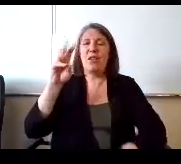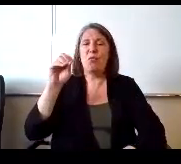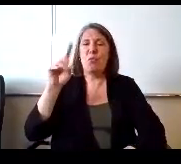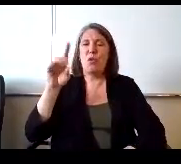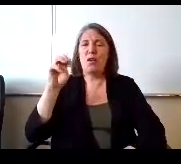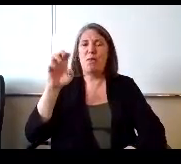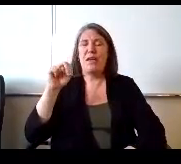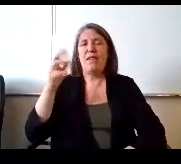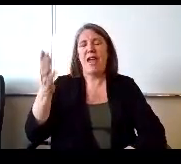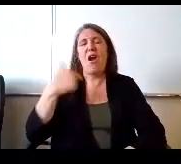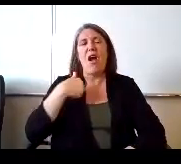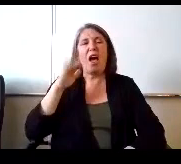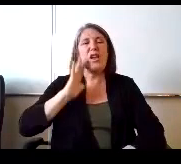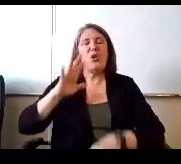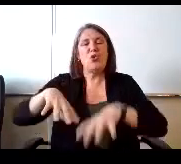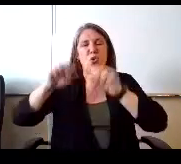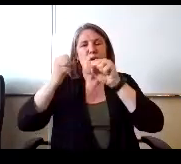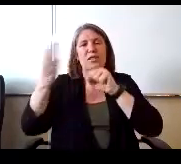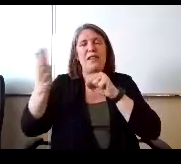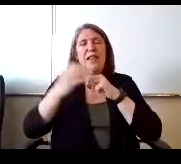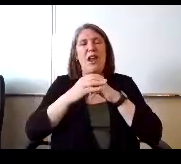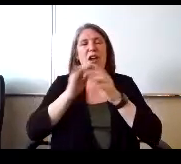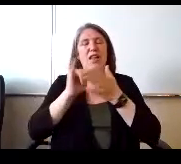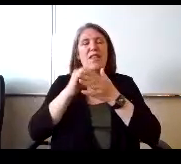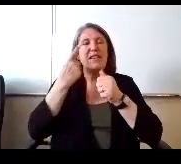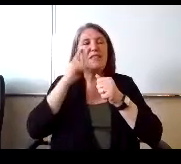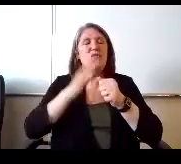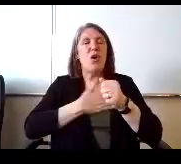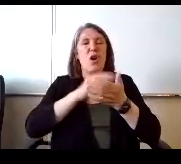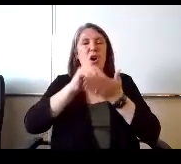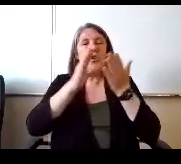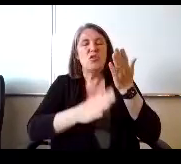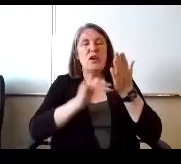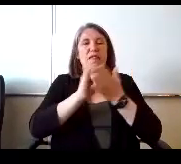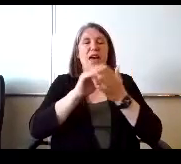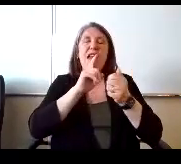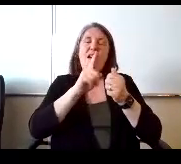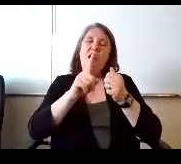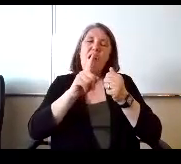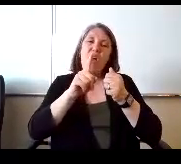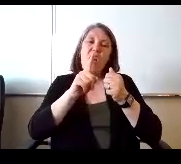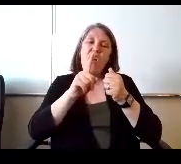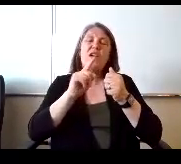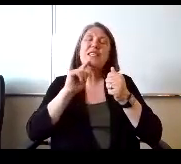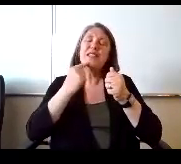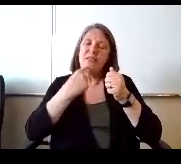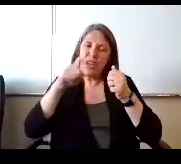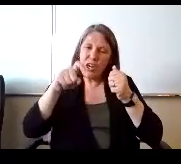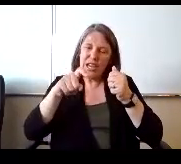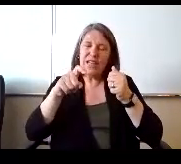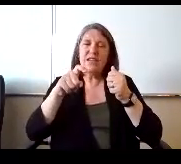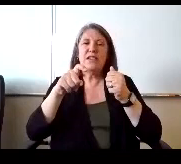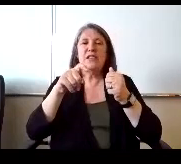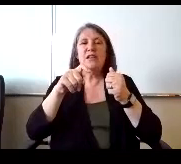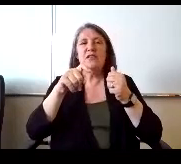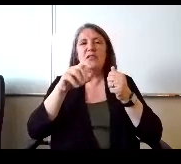we I used to host it there and this is for our students that are most severe needs. So our students that are in SSN